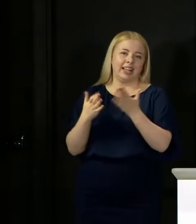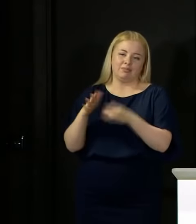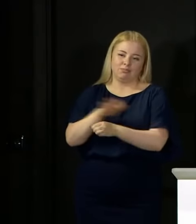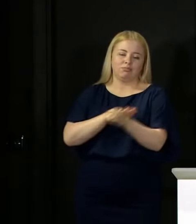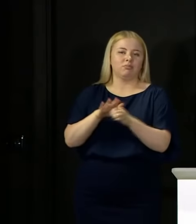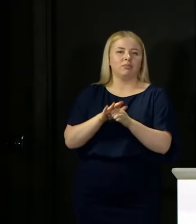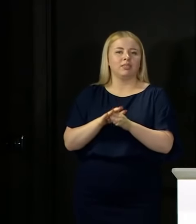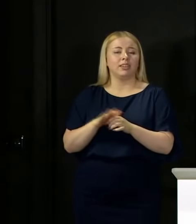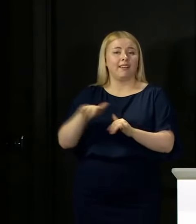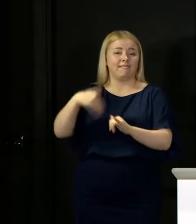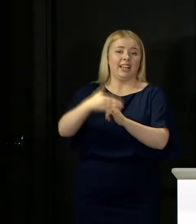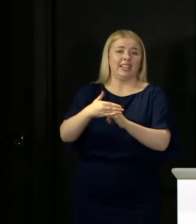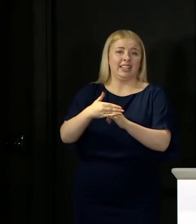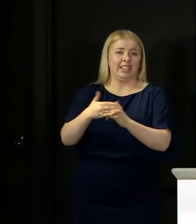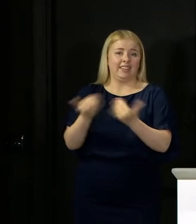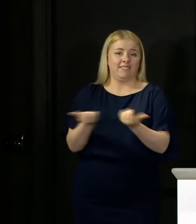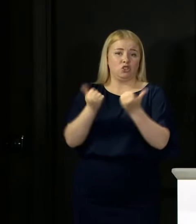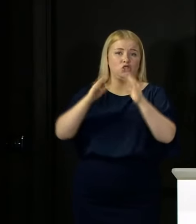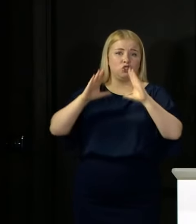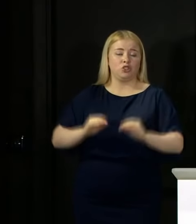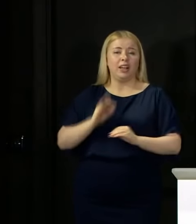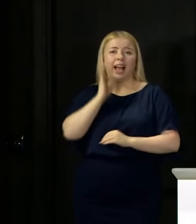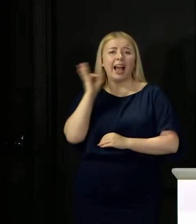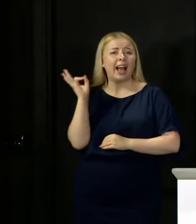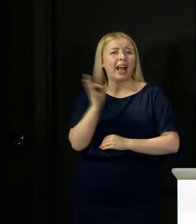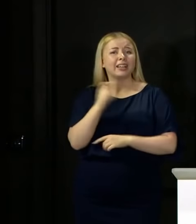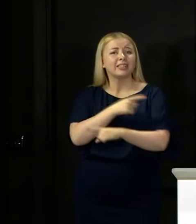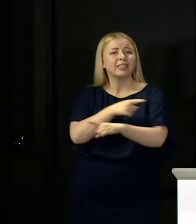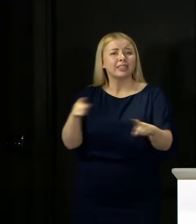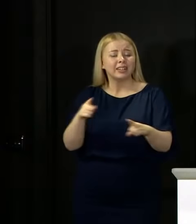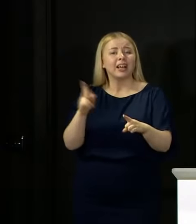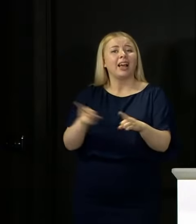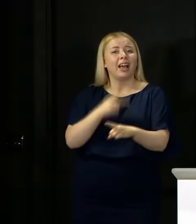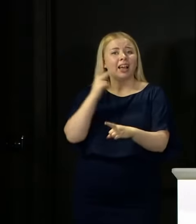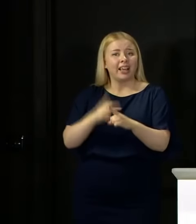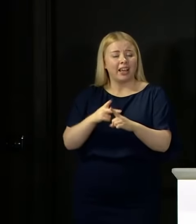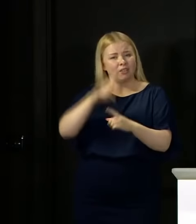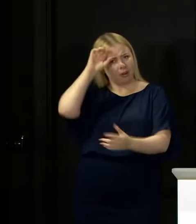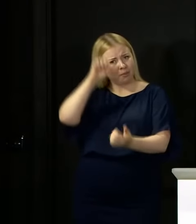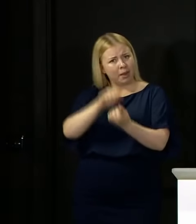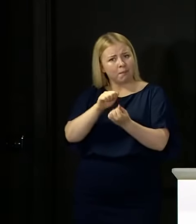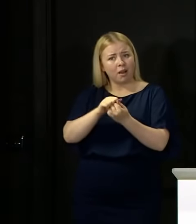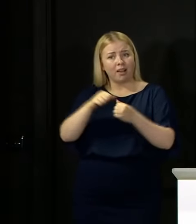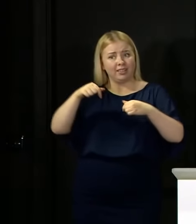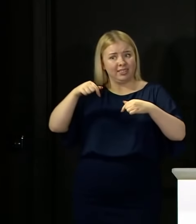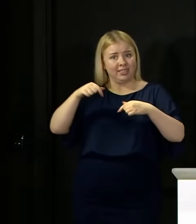Finally can I just end by asking people again to remember that this virus is still out there.